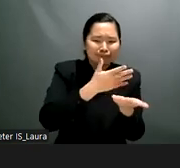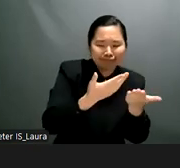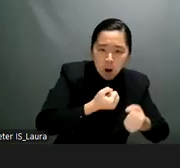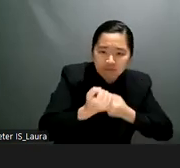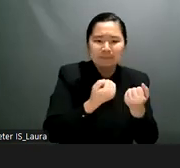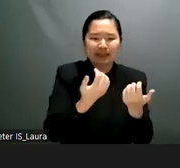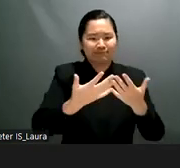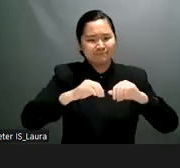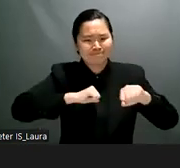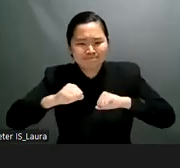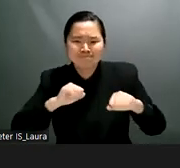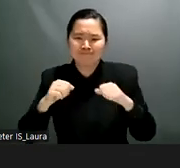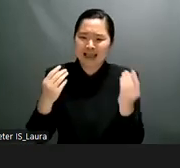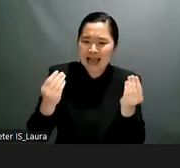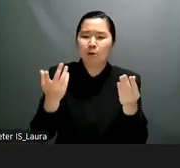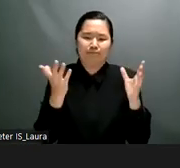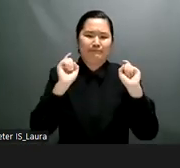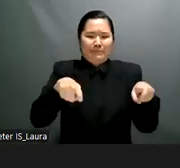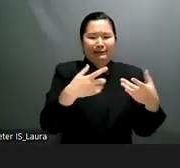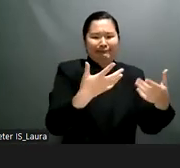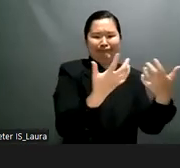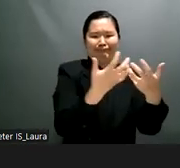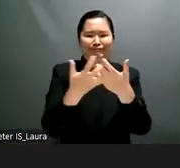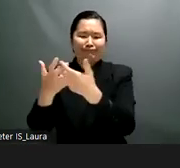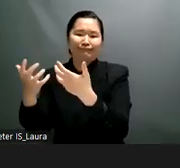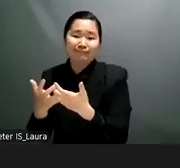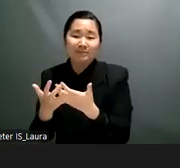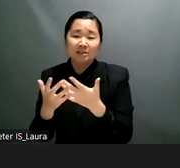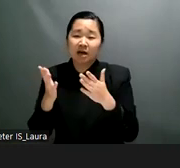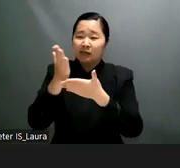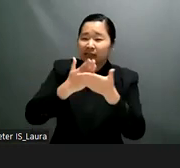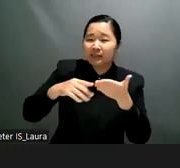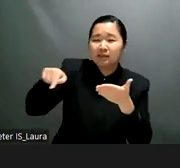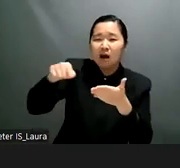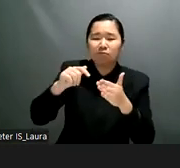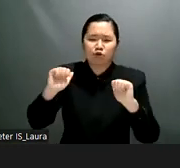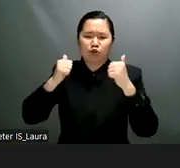to strongly advocate we talked about more communication in decision making around climate